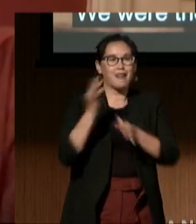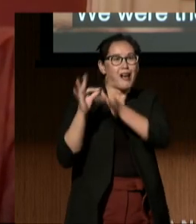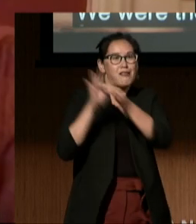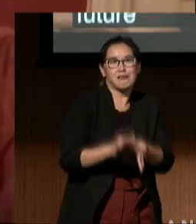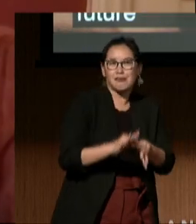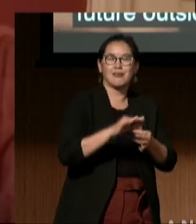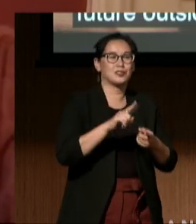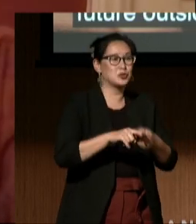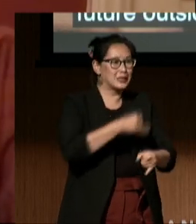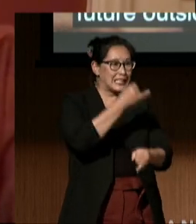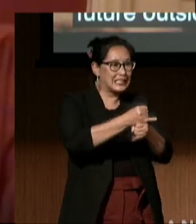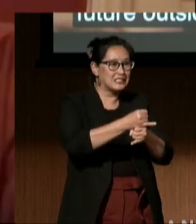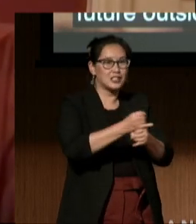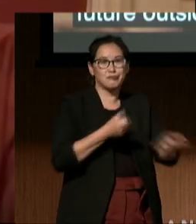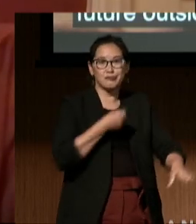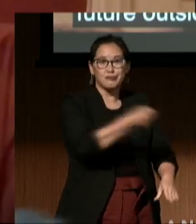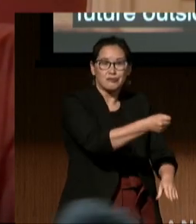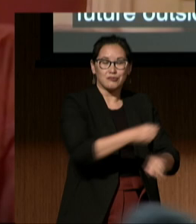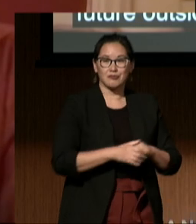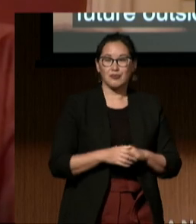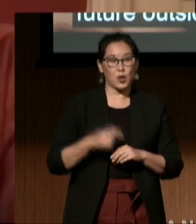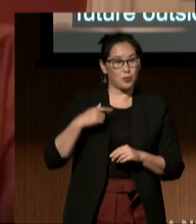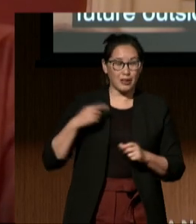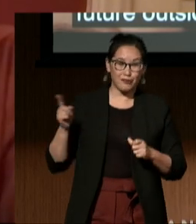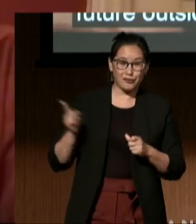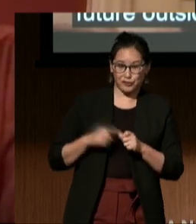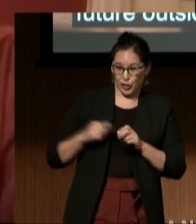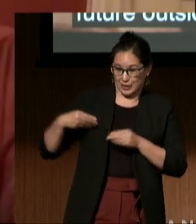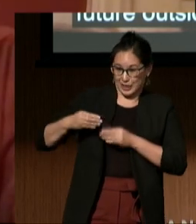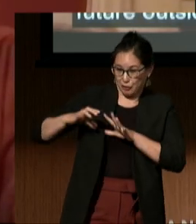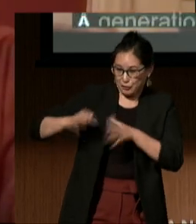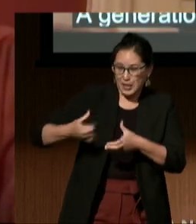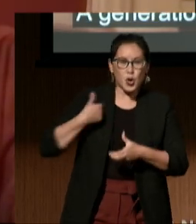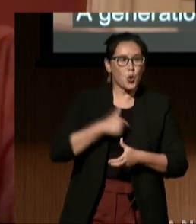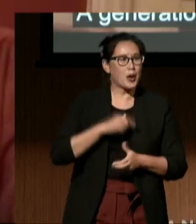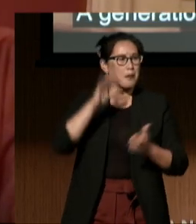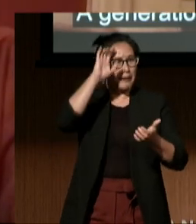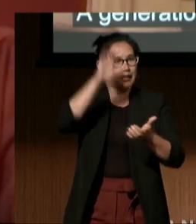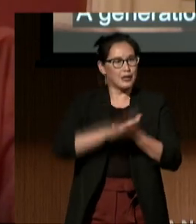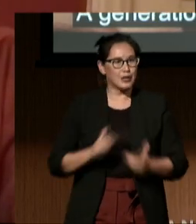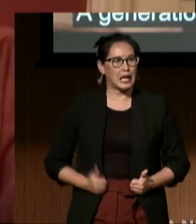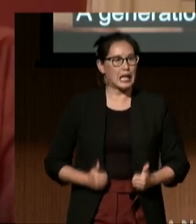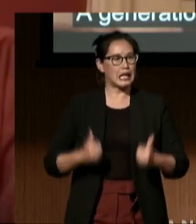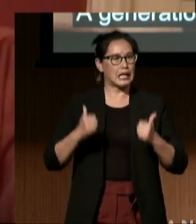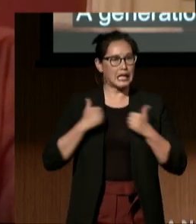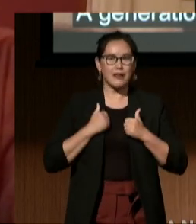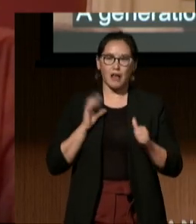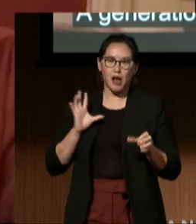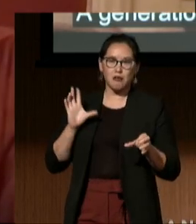a generation that believed we could live and participate in our communities.